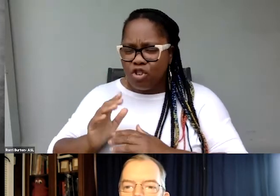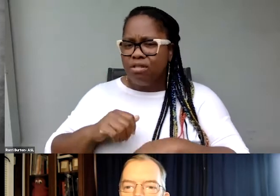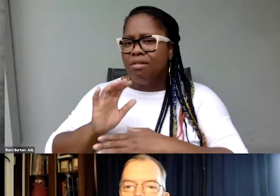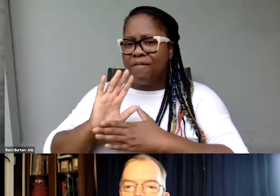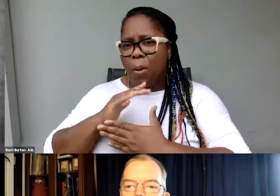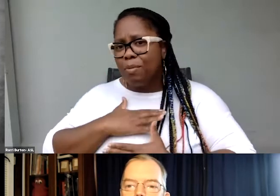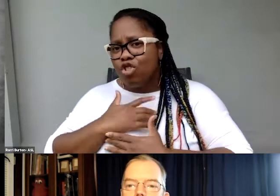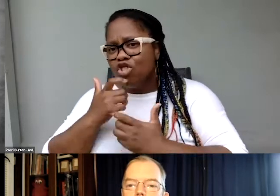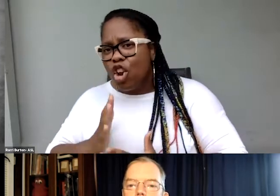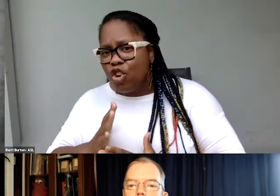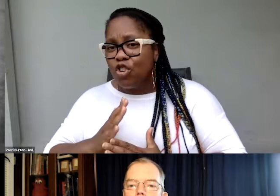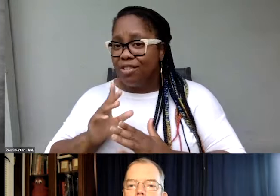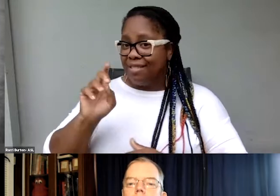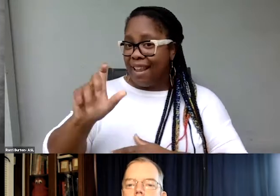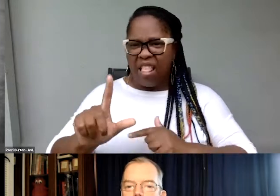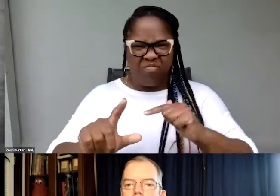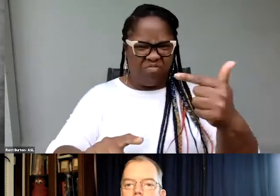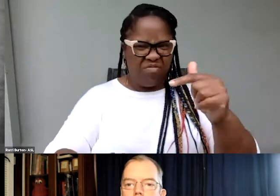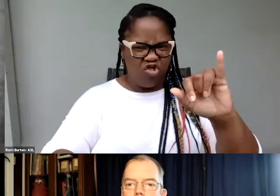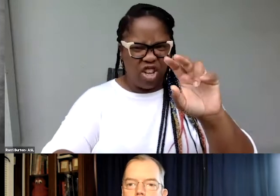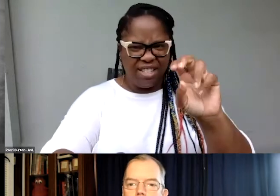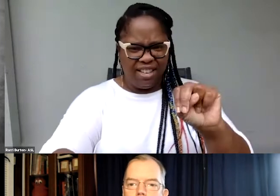So, Dell, can you introduce yourself, please?